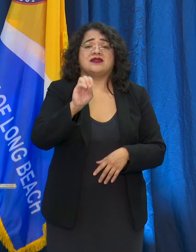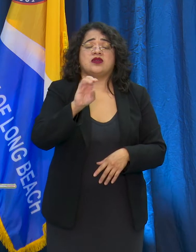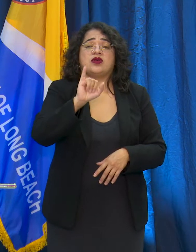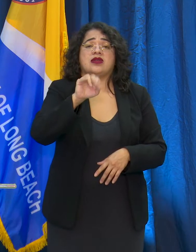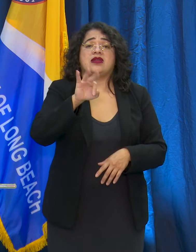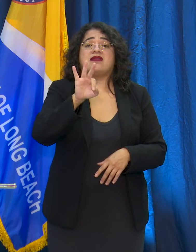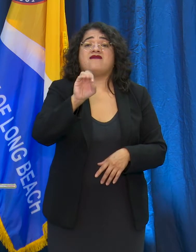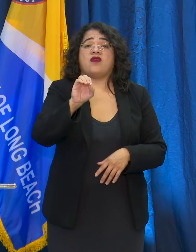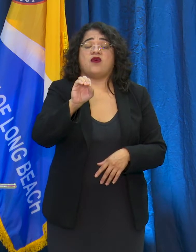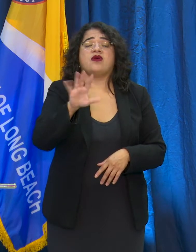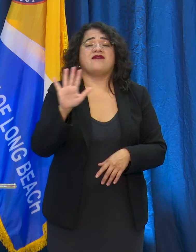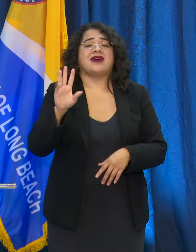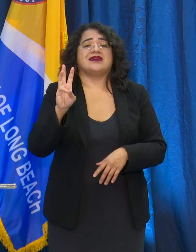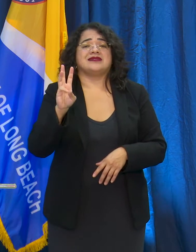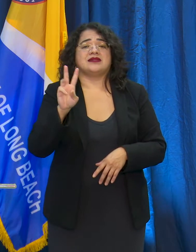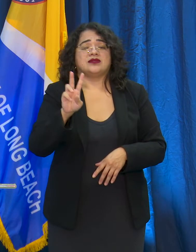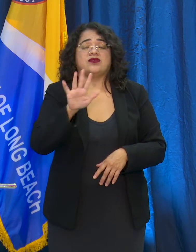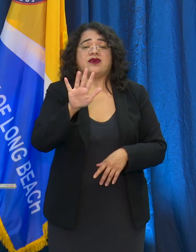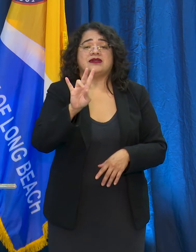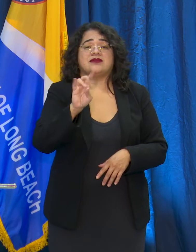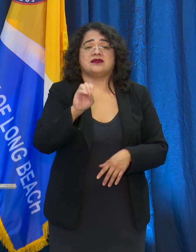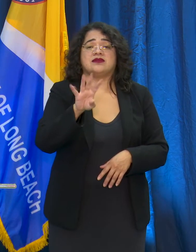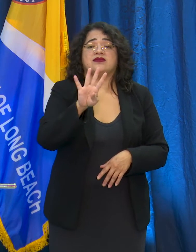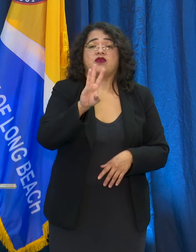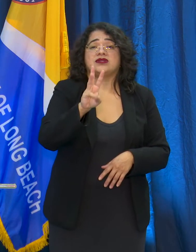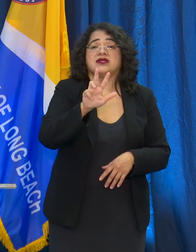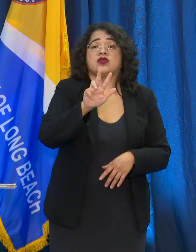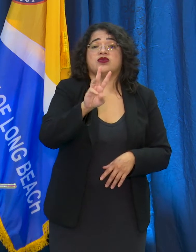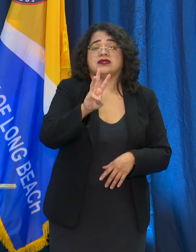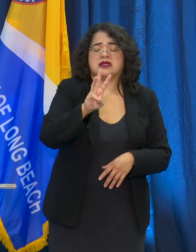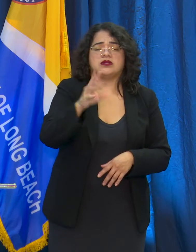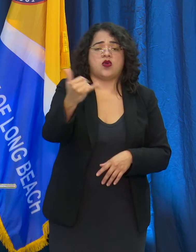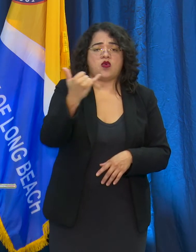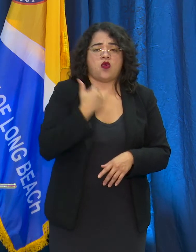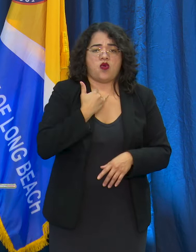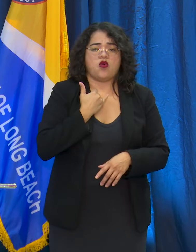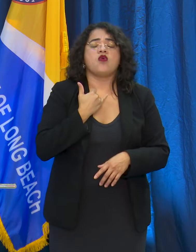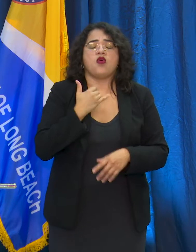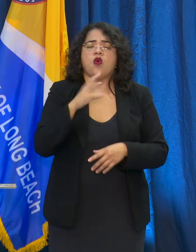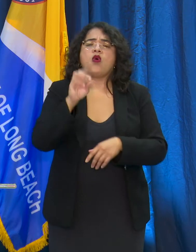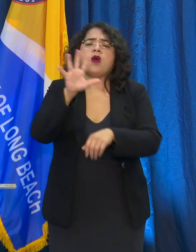which is 562-570-4636. Appointment time slots are available up